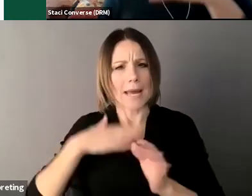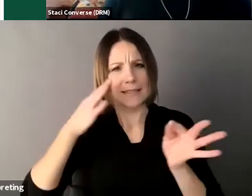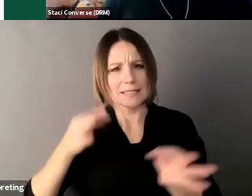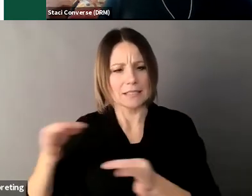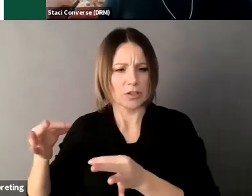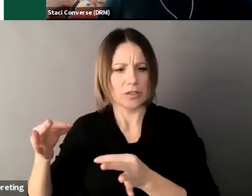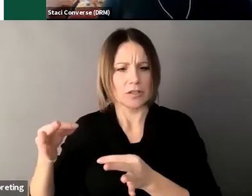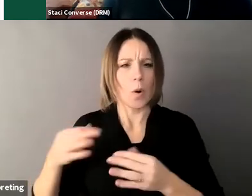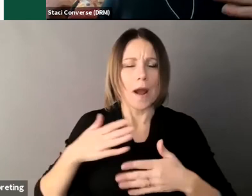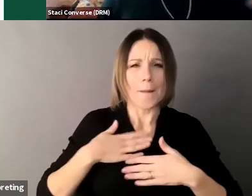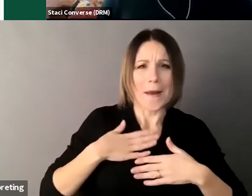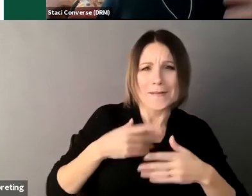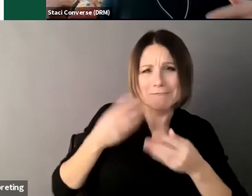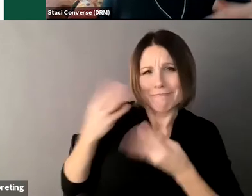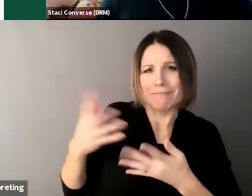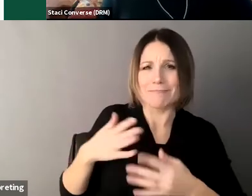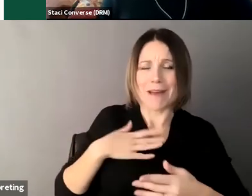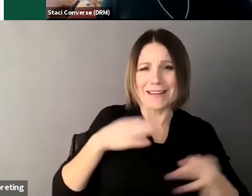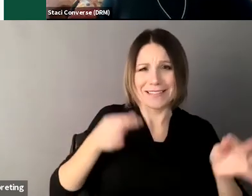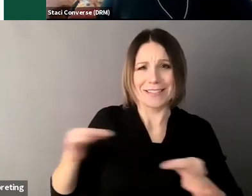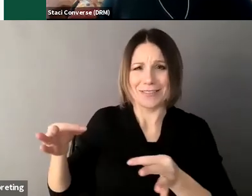different things and a different combination of many things